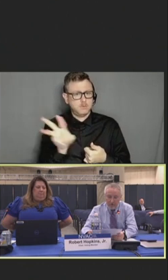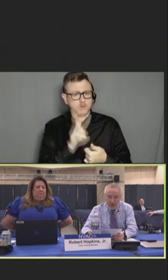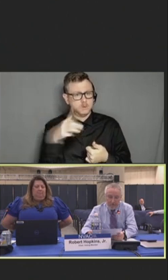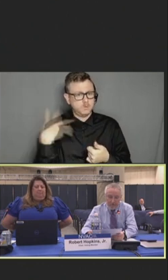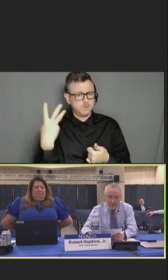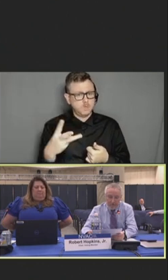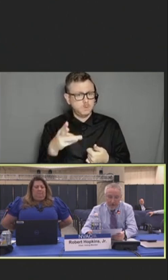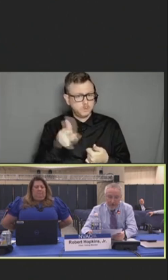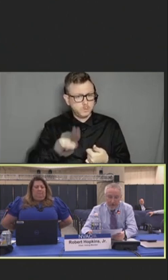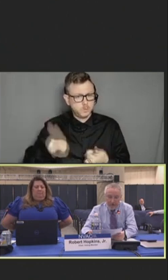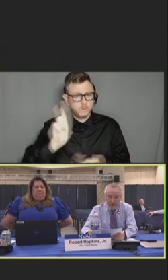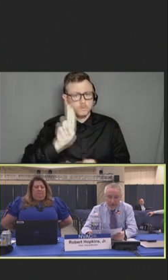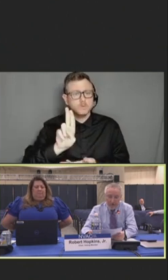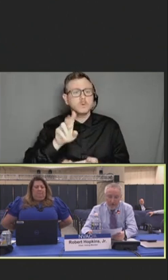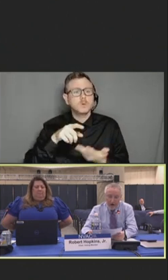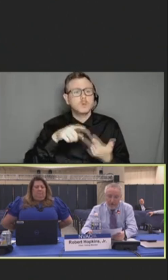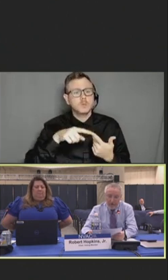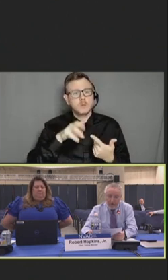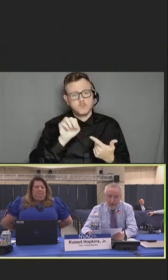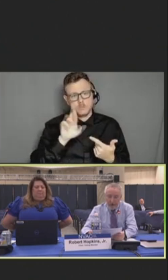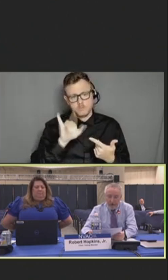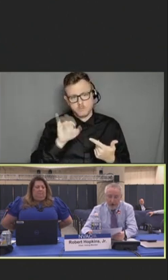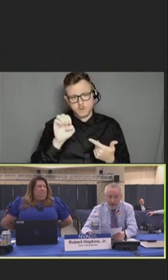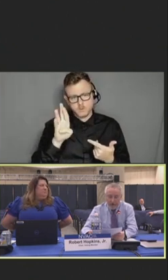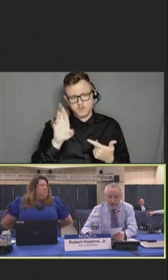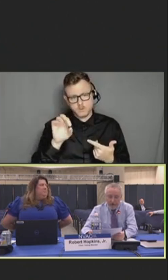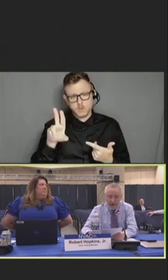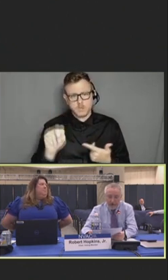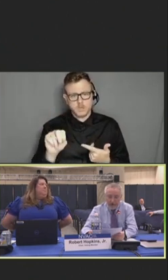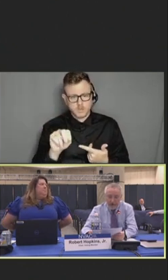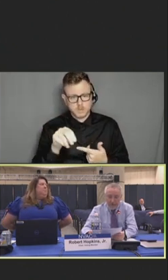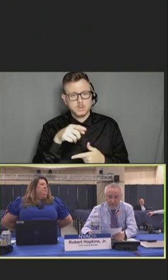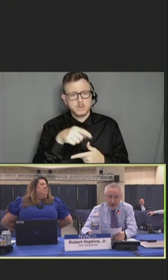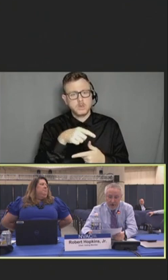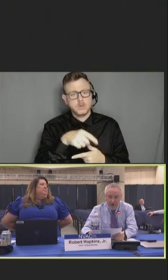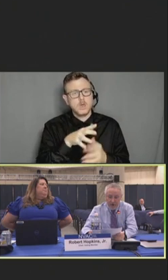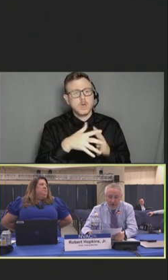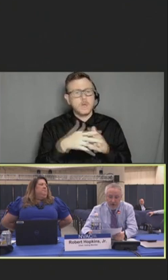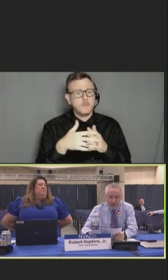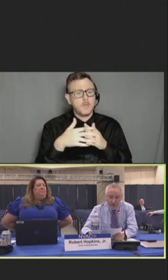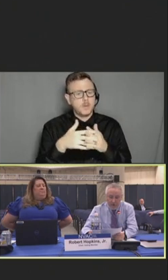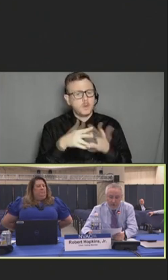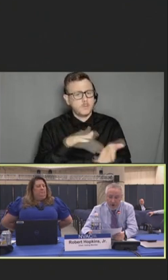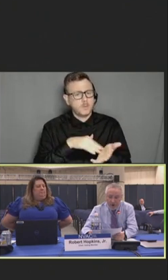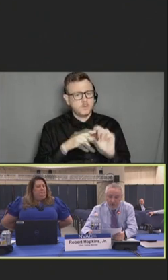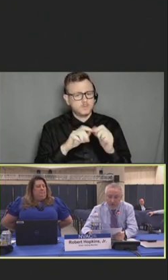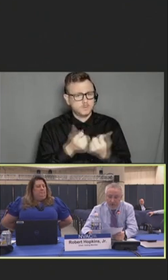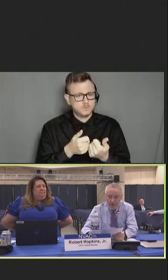Dr. Marie Brown from the American Medical Association, Shawn Martin from the American